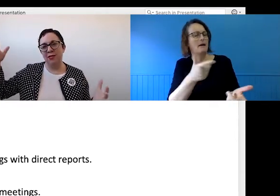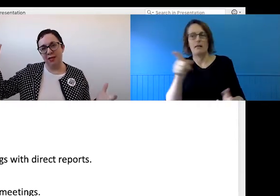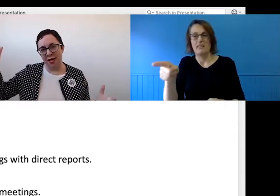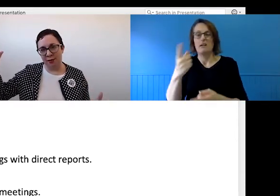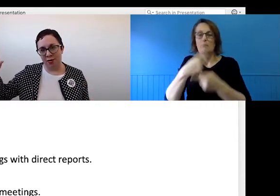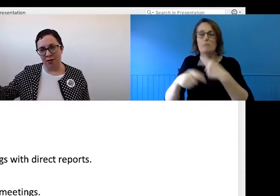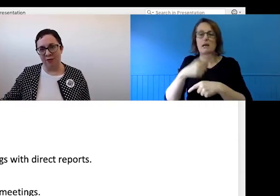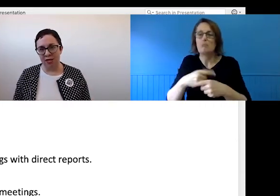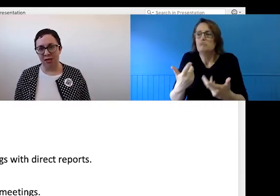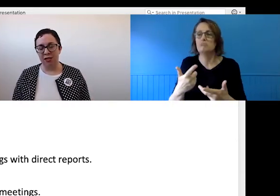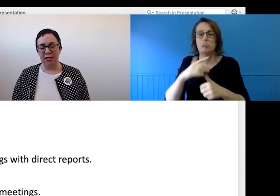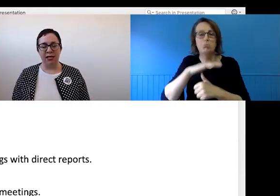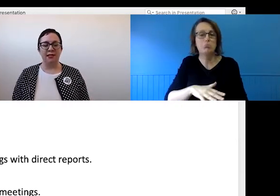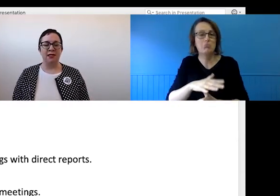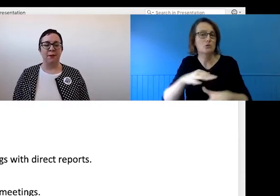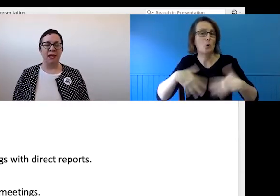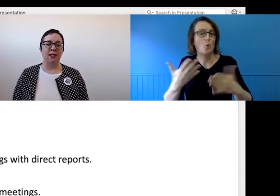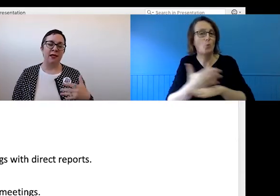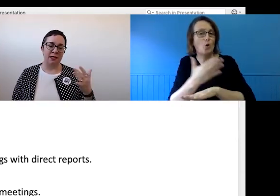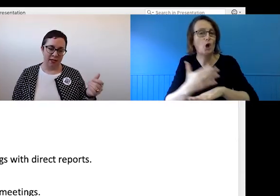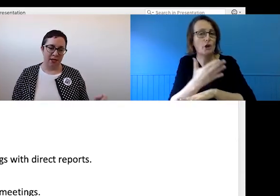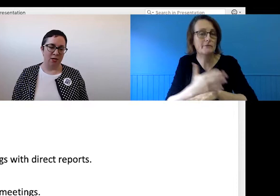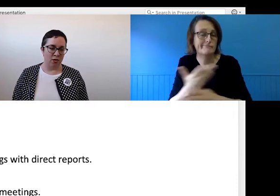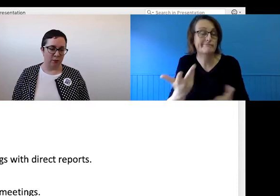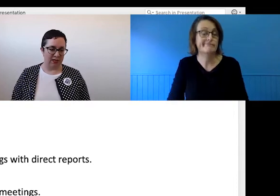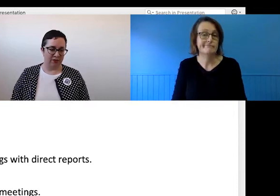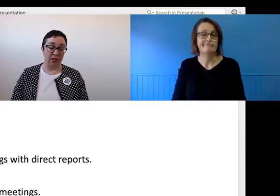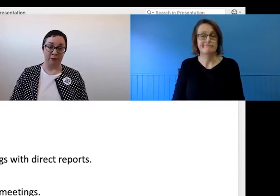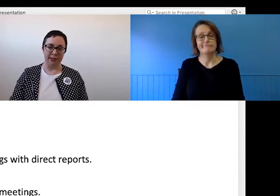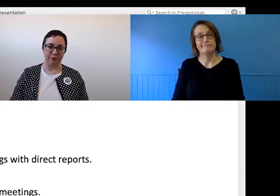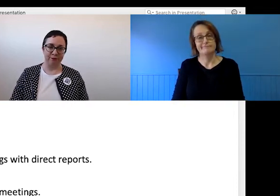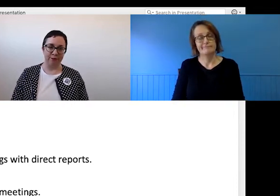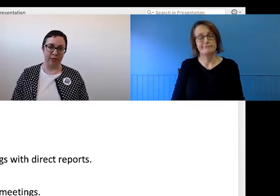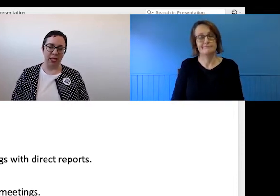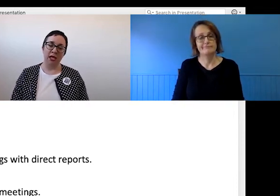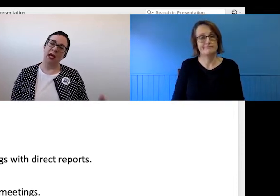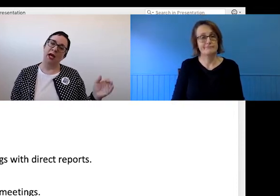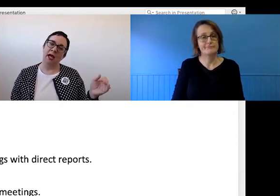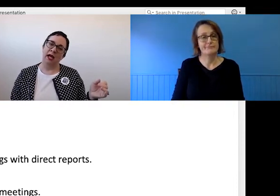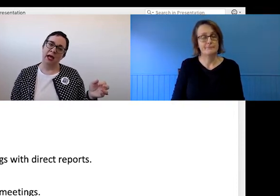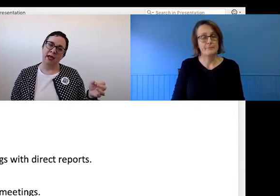and, as we know, everything is exacerbated in these not best of times.